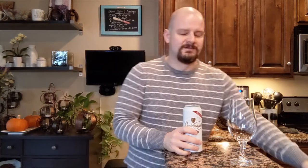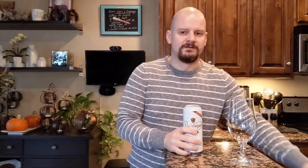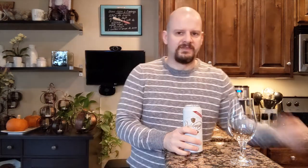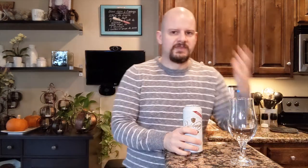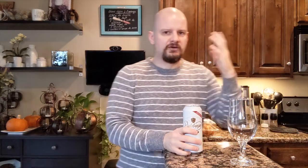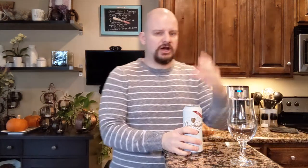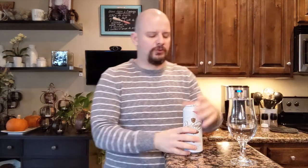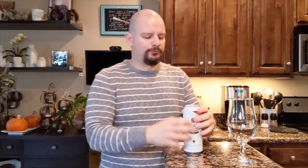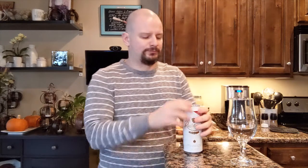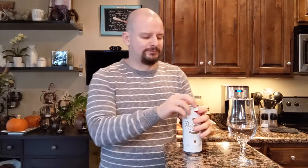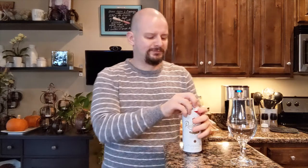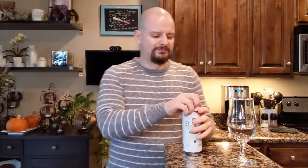There ya go.